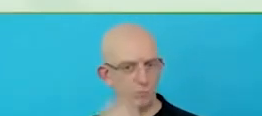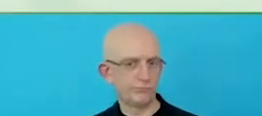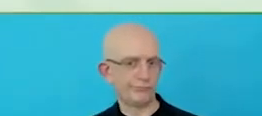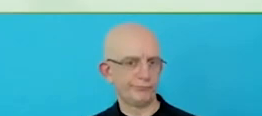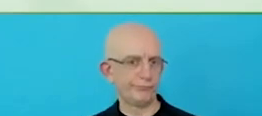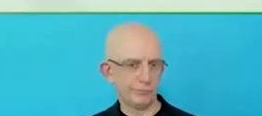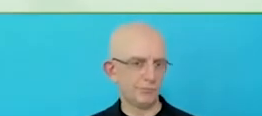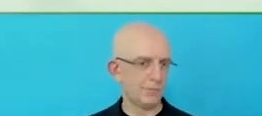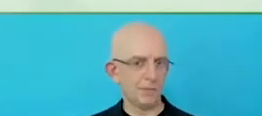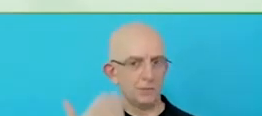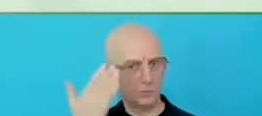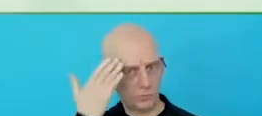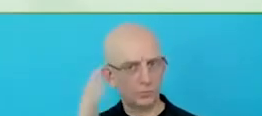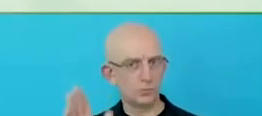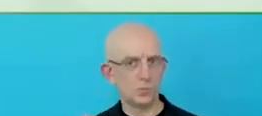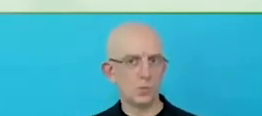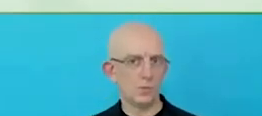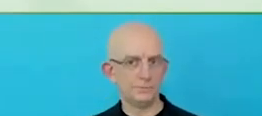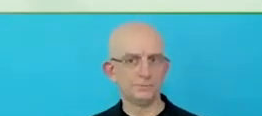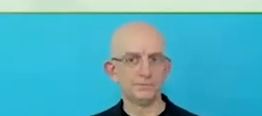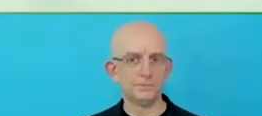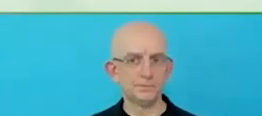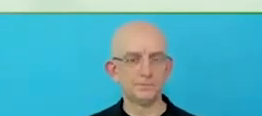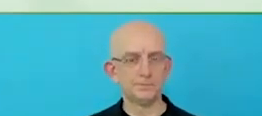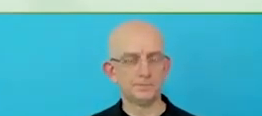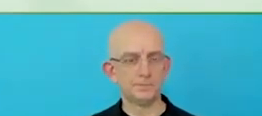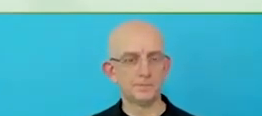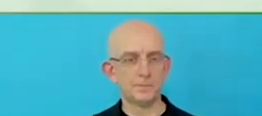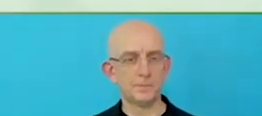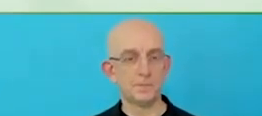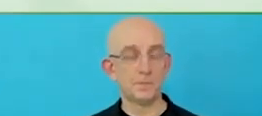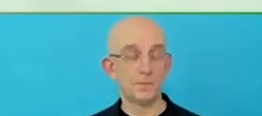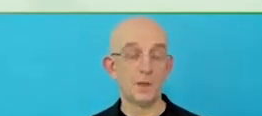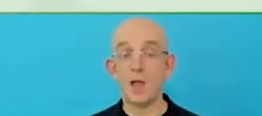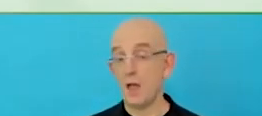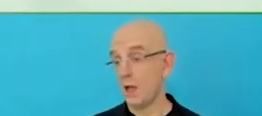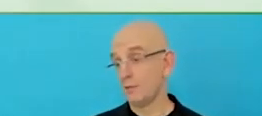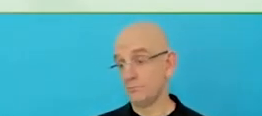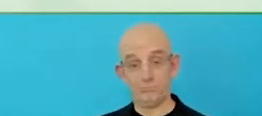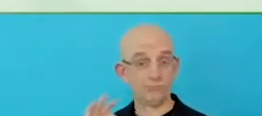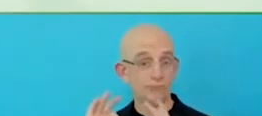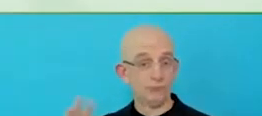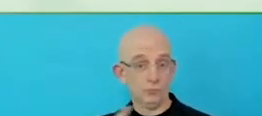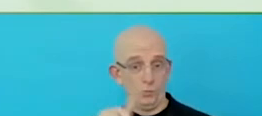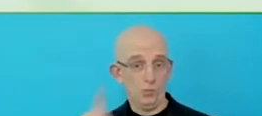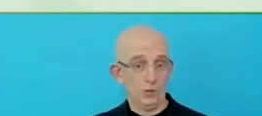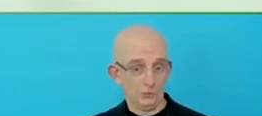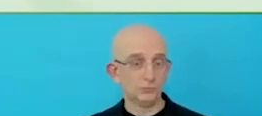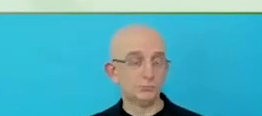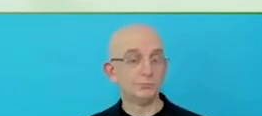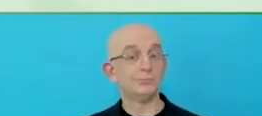we are in over 100 countries and serves so many people, per day. Our experiences are different.